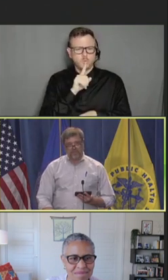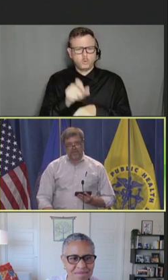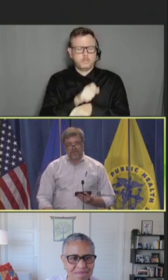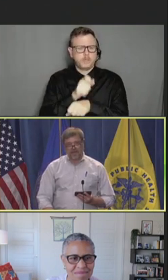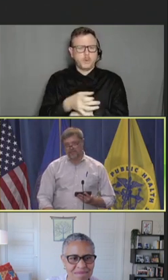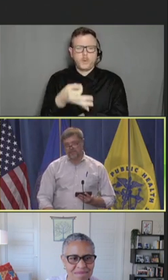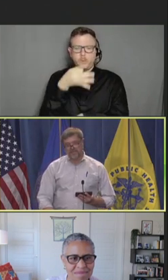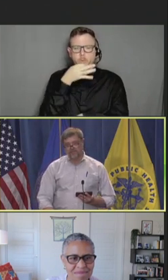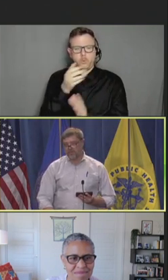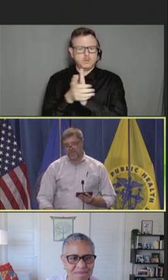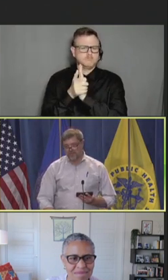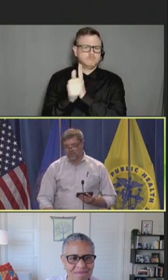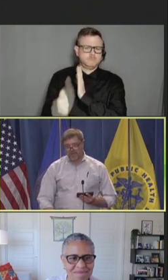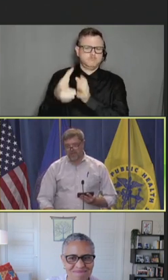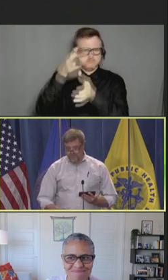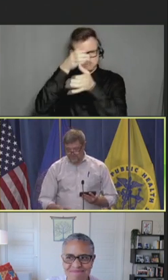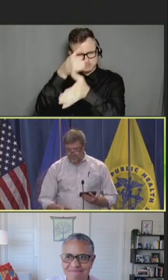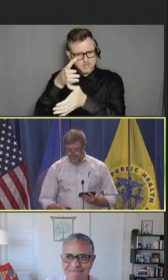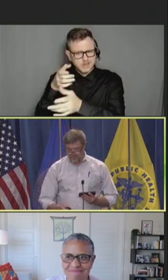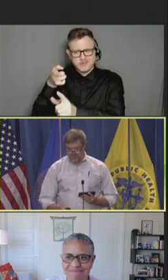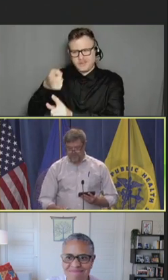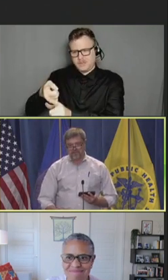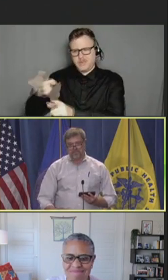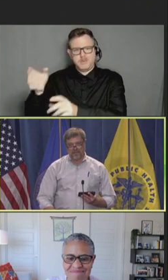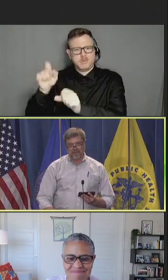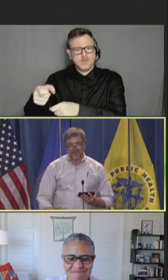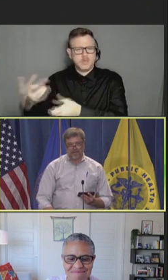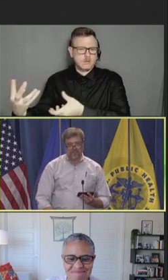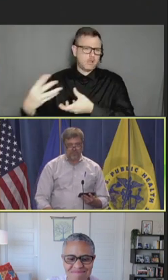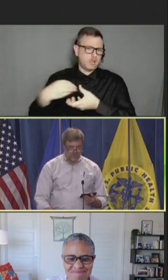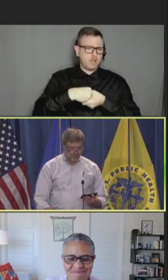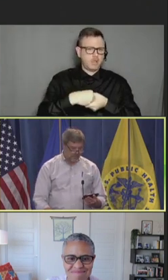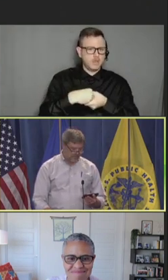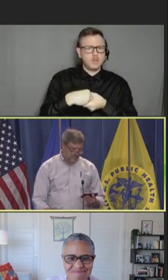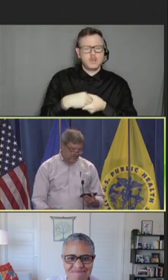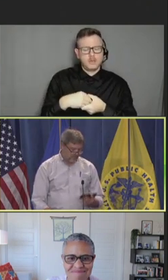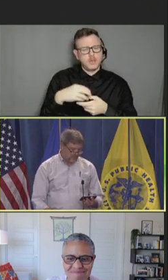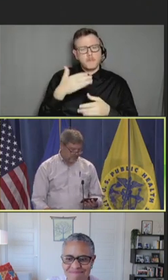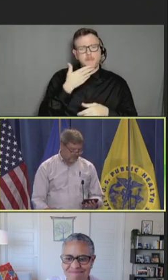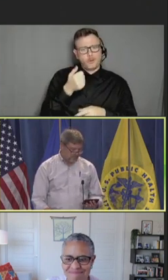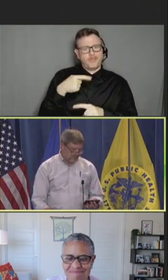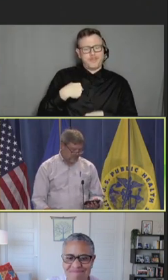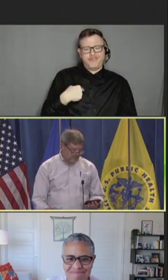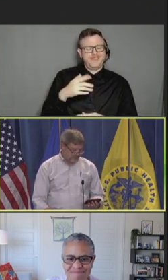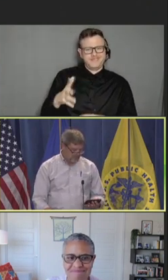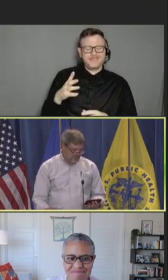a knowledge base well beyond what I could represent but do a great job with this committee.